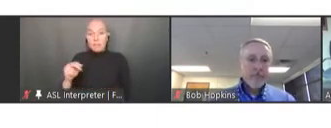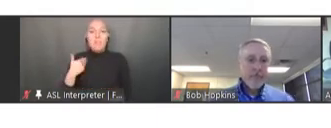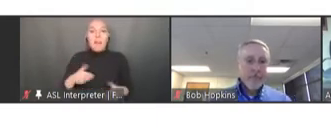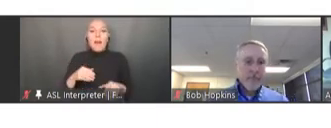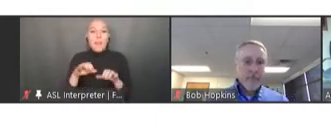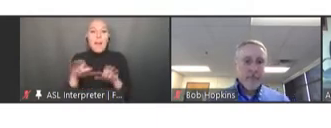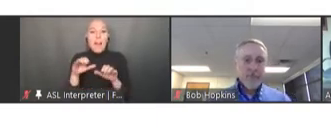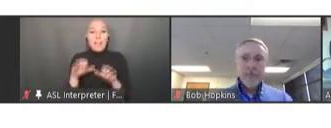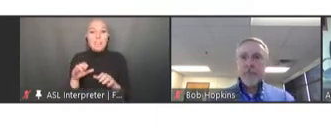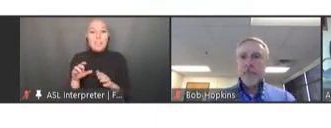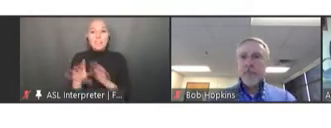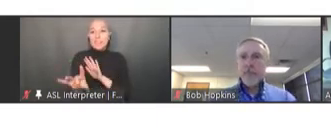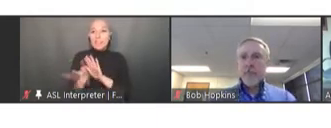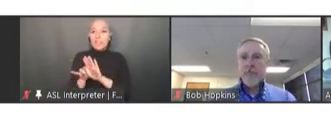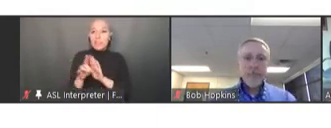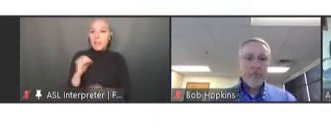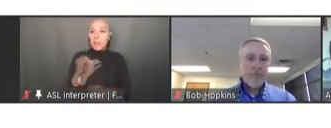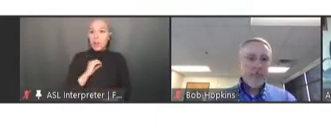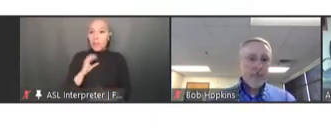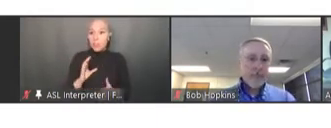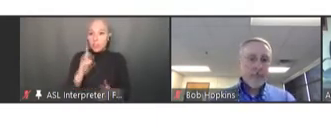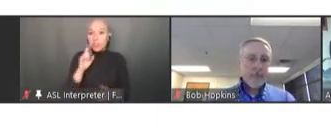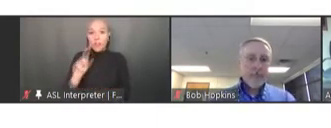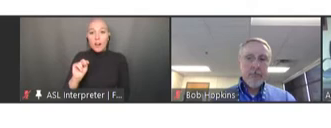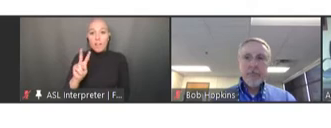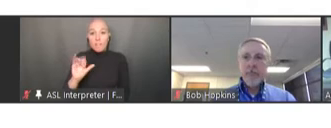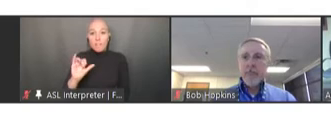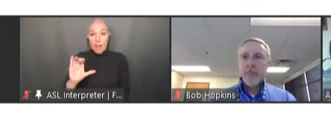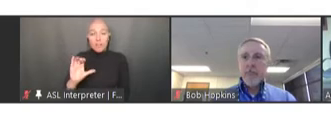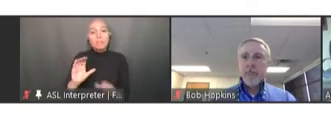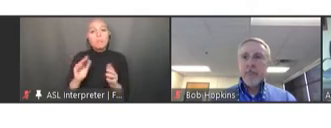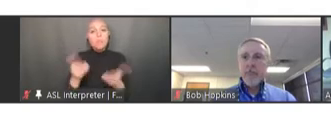Welcome to the February 2022 National Vaccine Advisory Committee meeting.